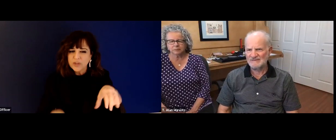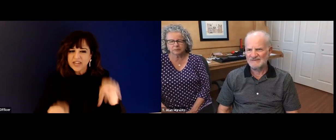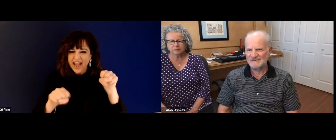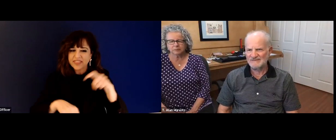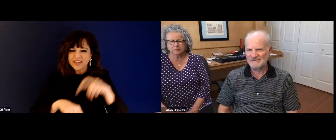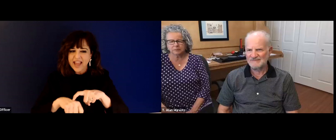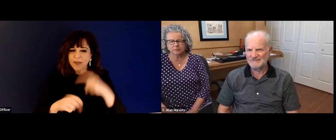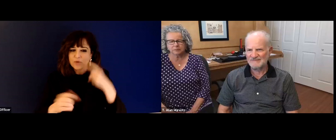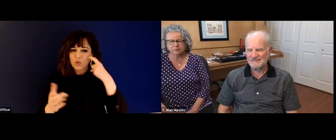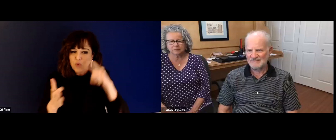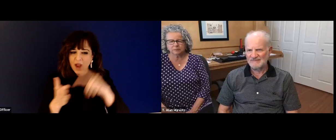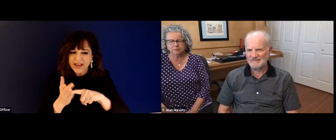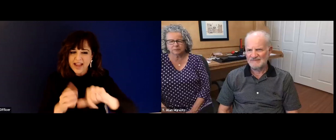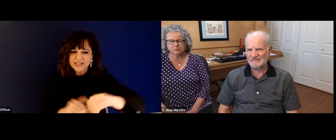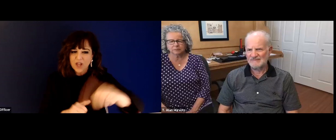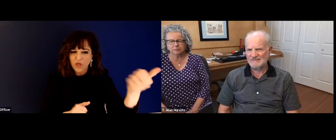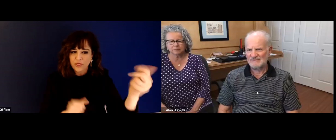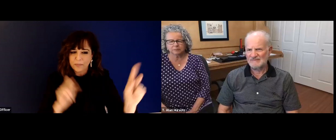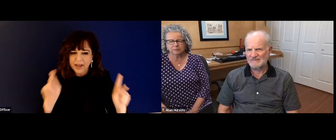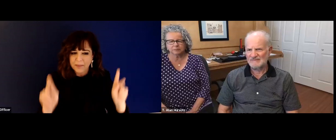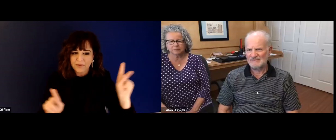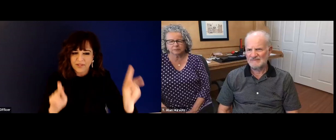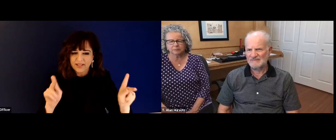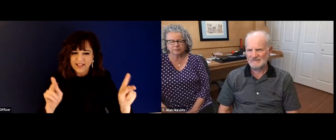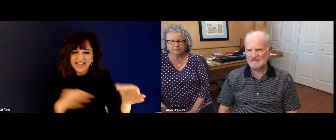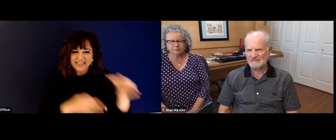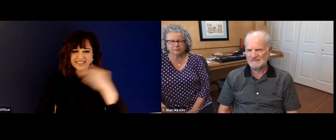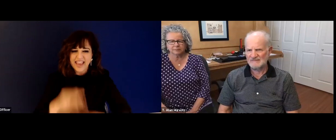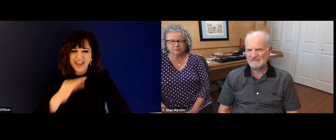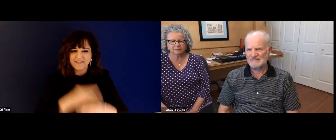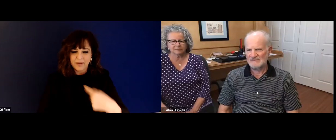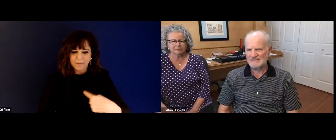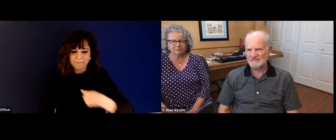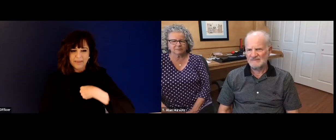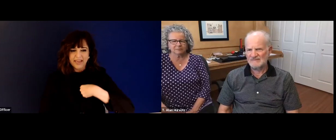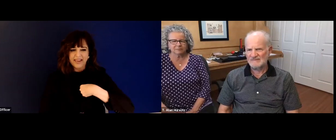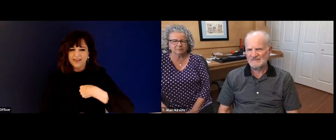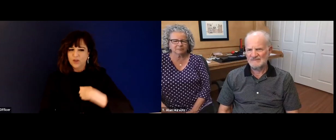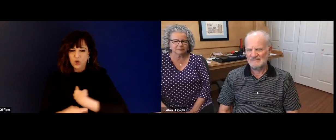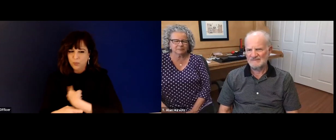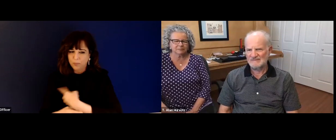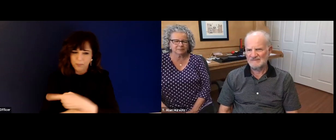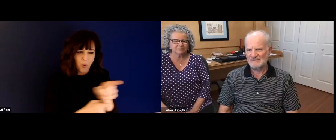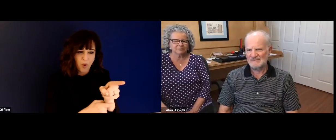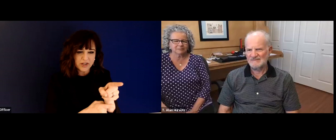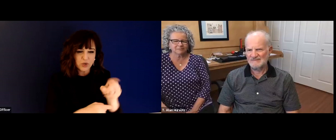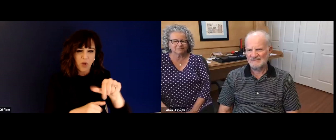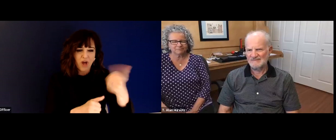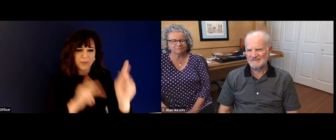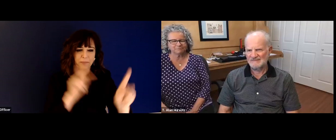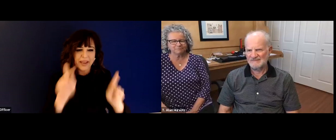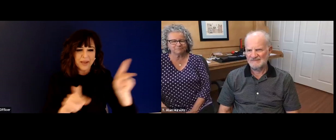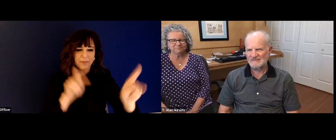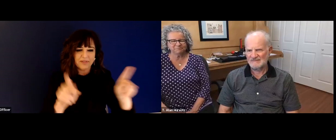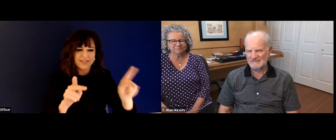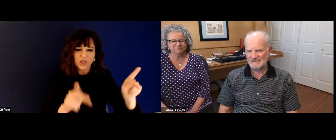Absolutely. Absolutely. And you are a wonderful example of leadership. And the reason why is because you take time to